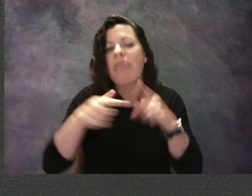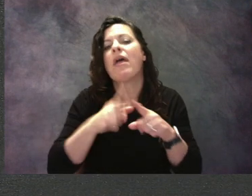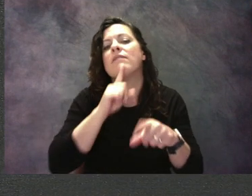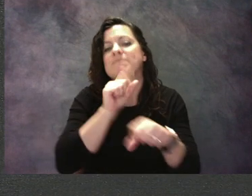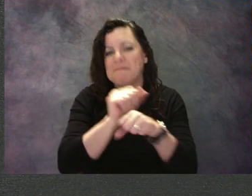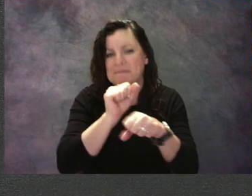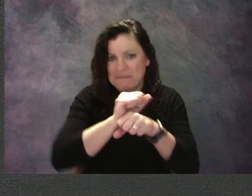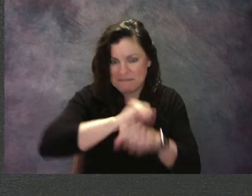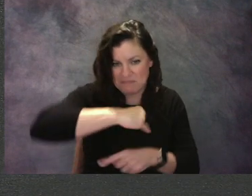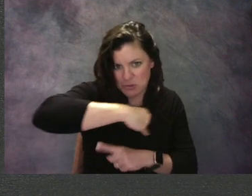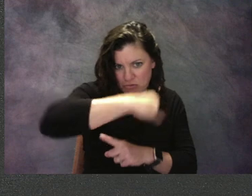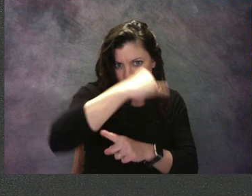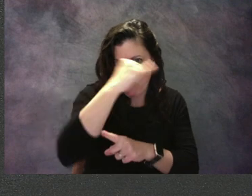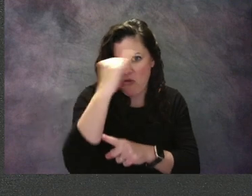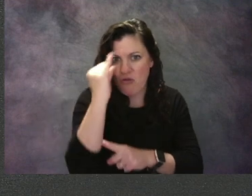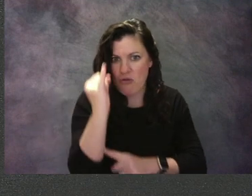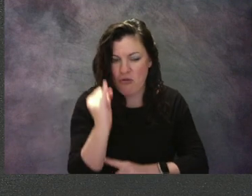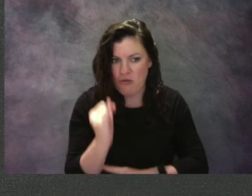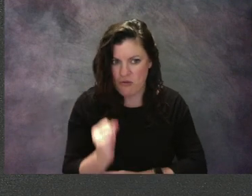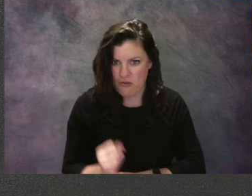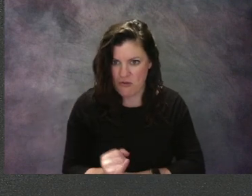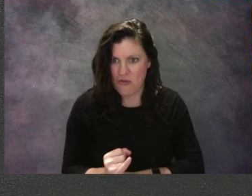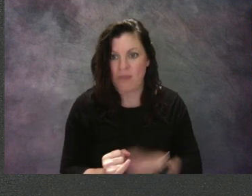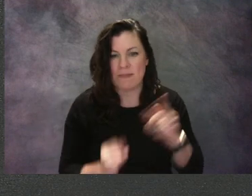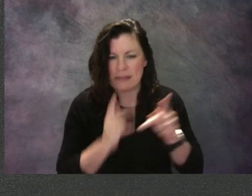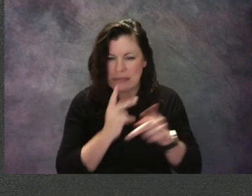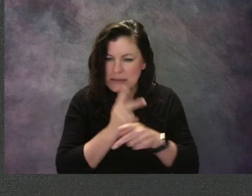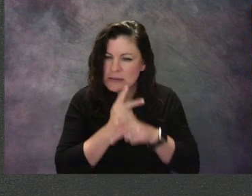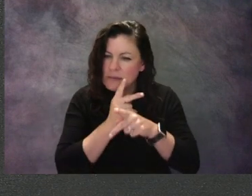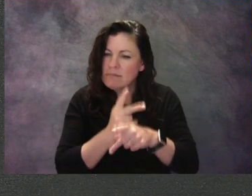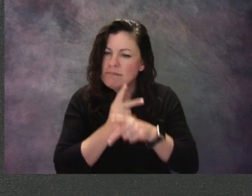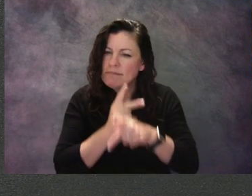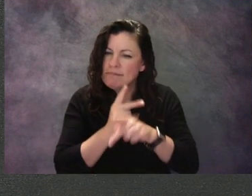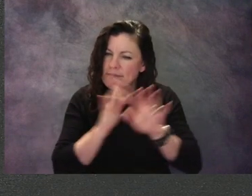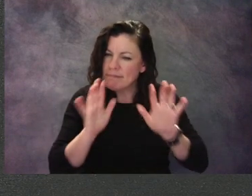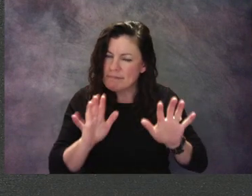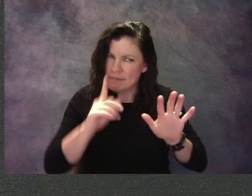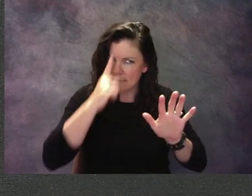slowly gonna take care and think of my line, where it's going.